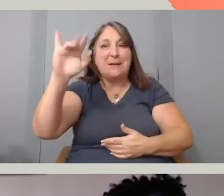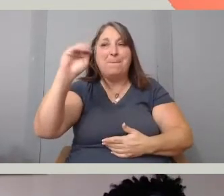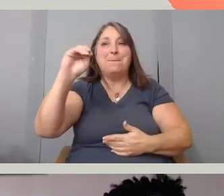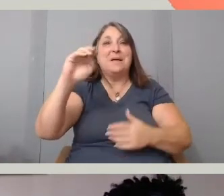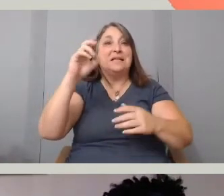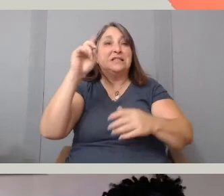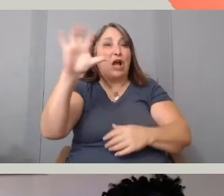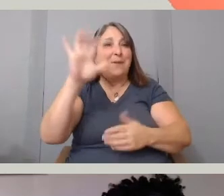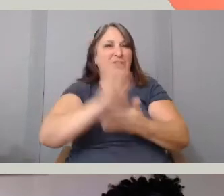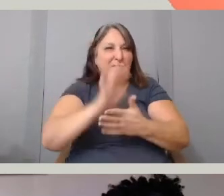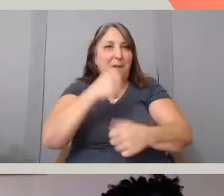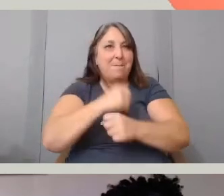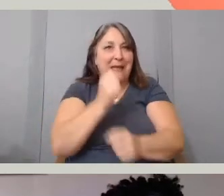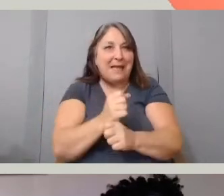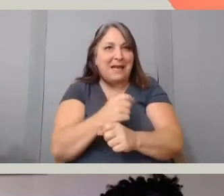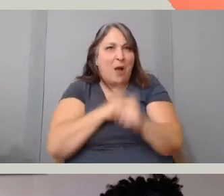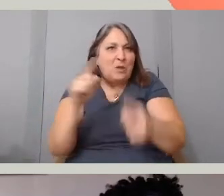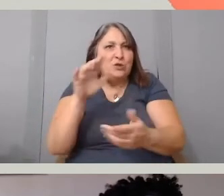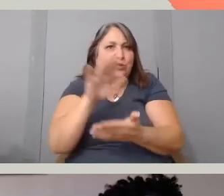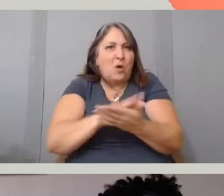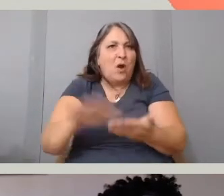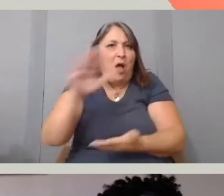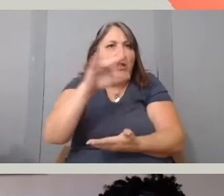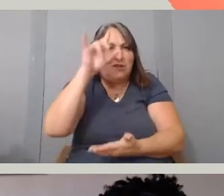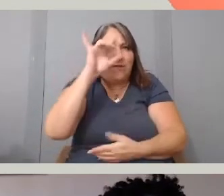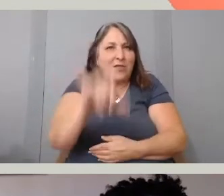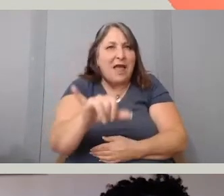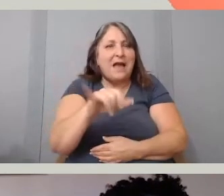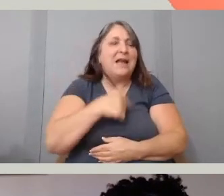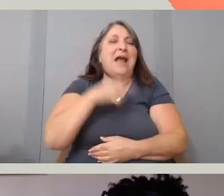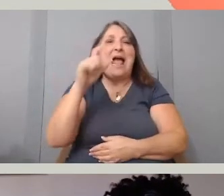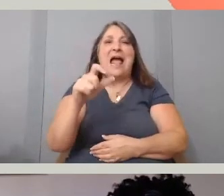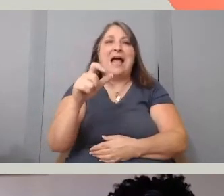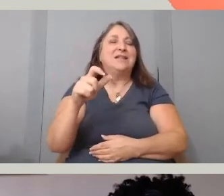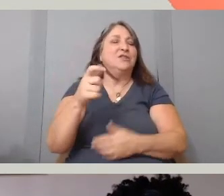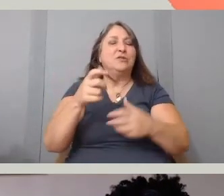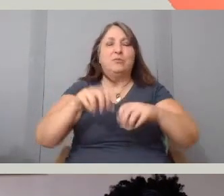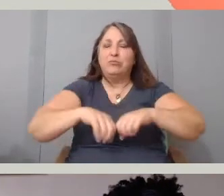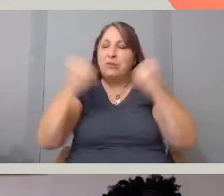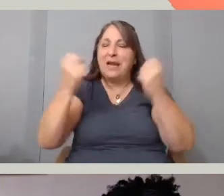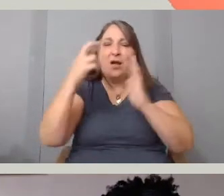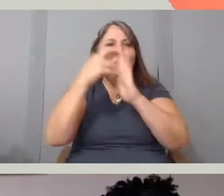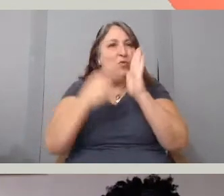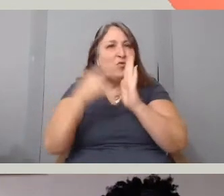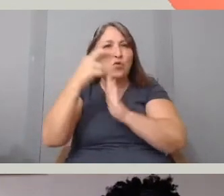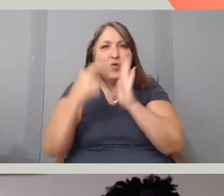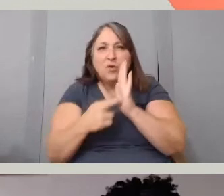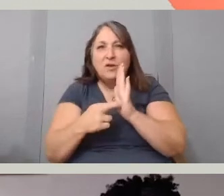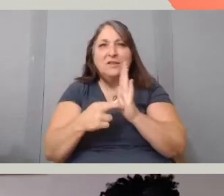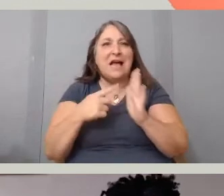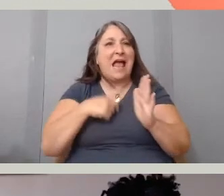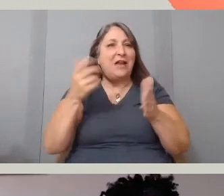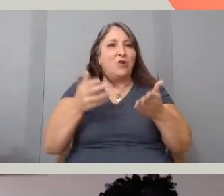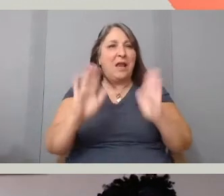And I had to allow myself to break all the rules, what's so scary, I allowed myself to watch